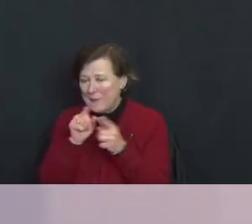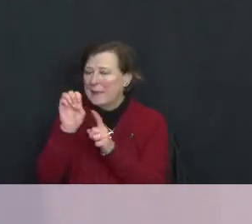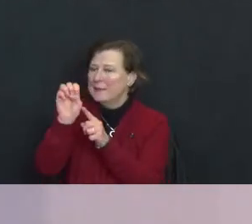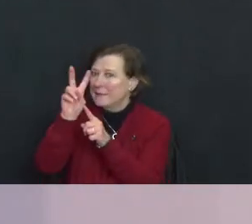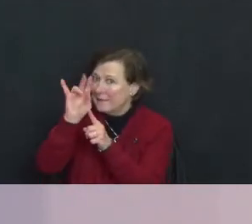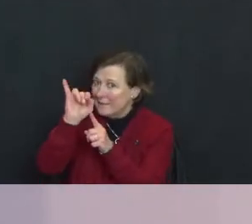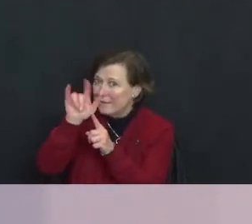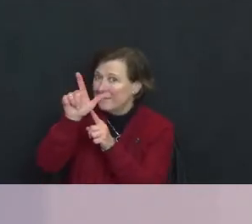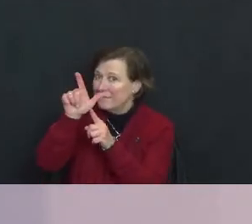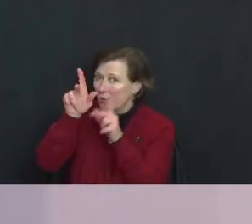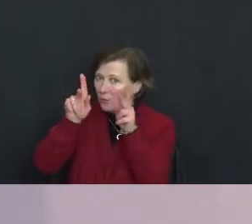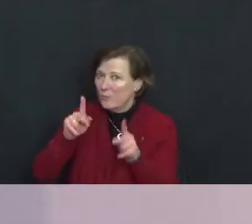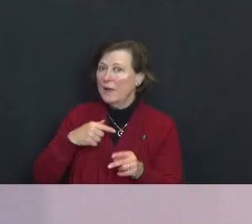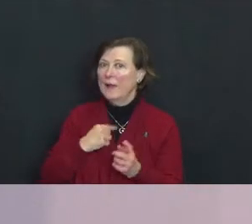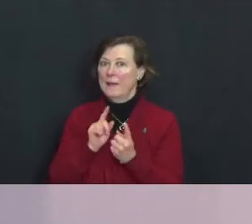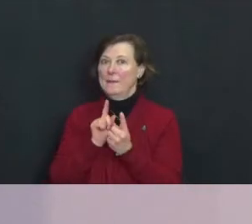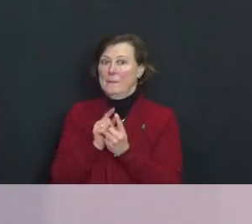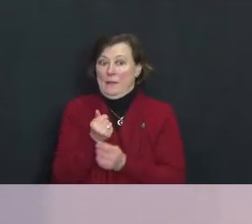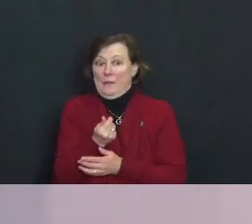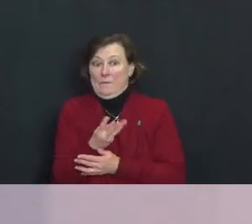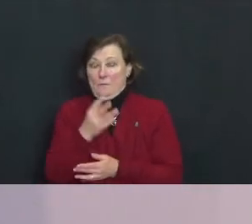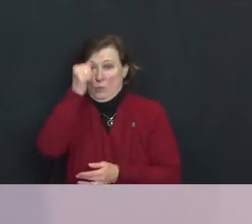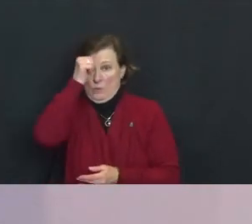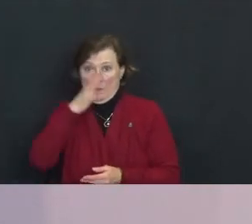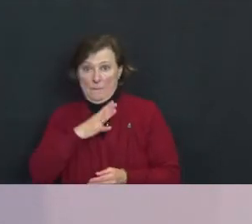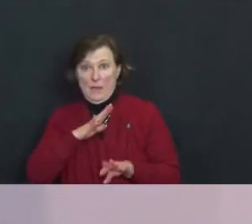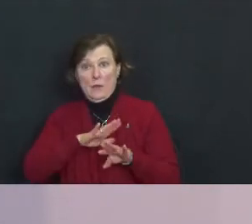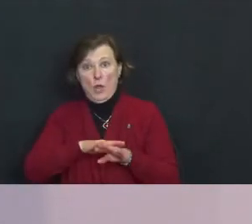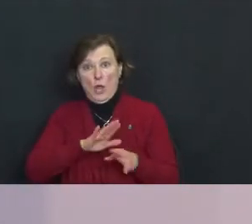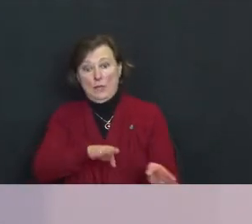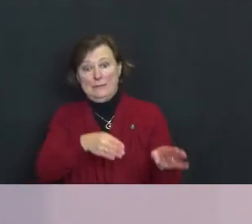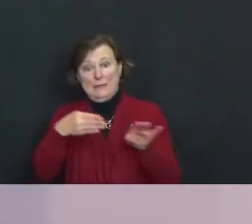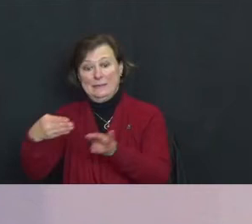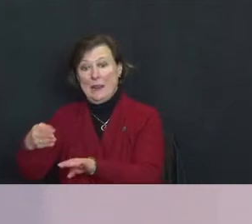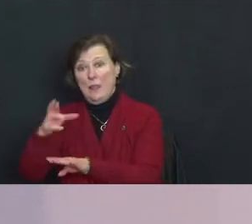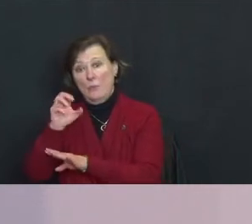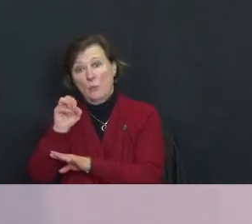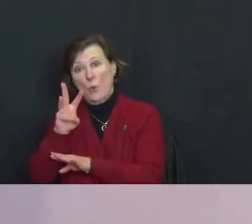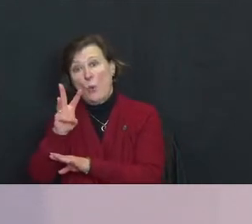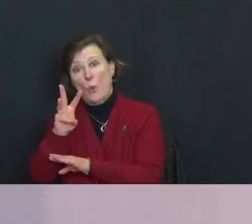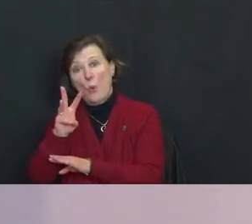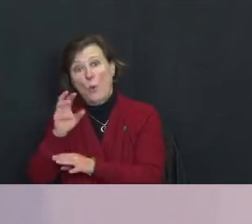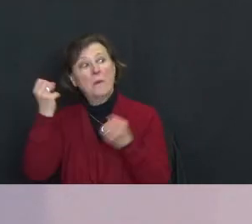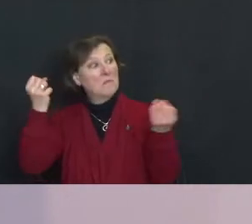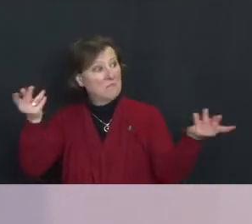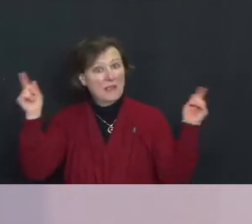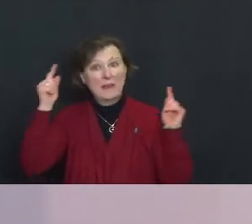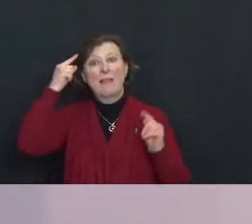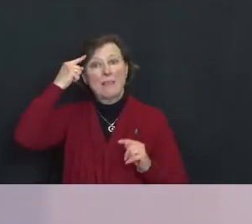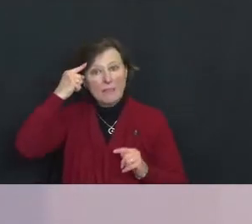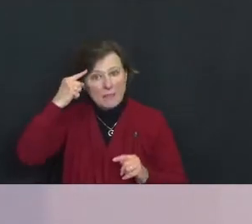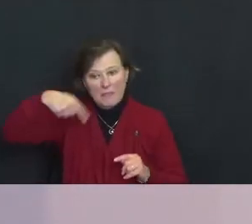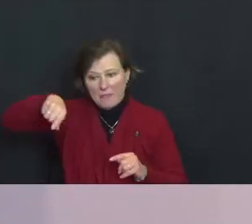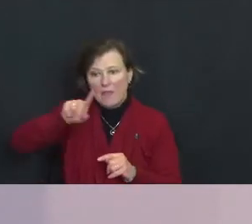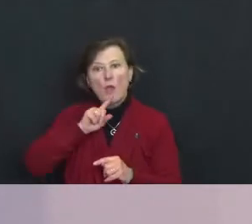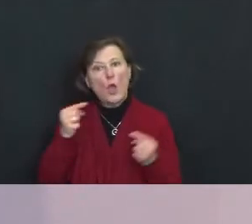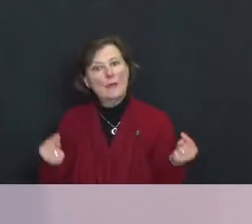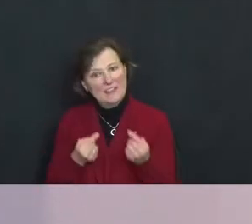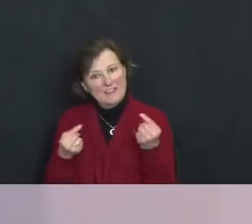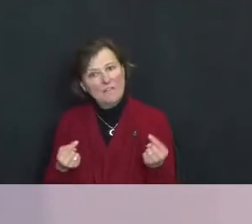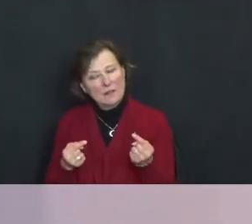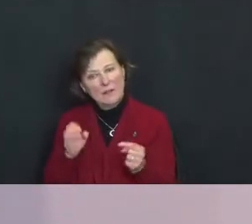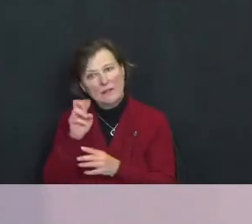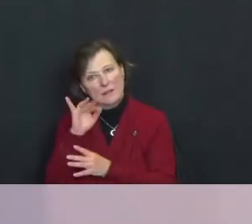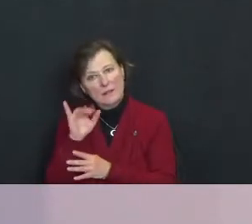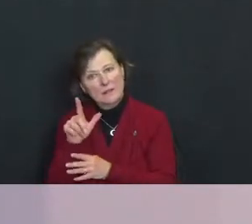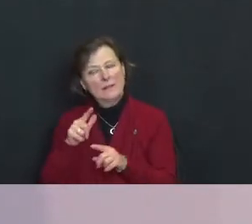I’ve met a few men on death row who many consider to be evil and I discovered that